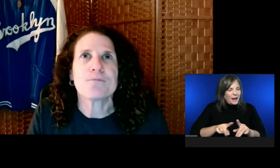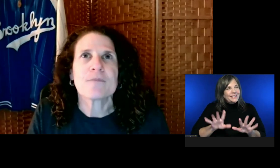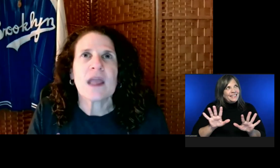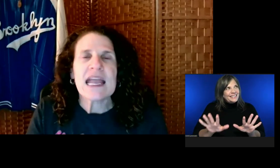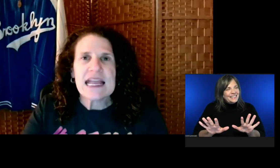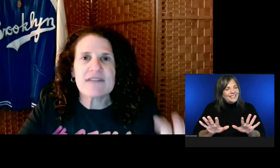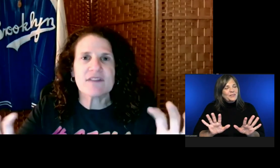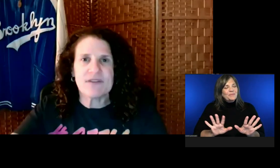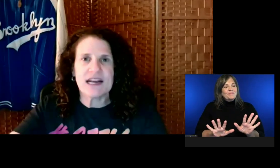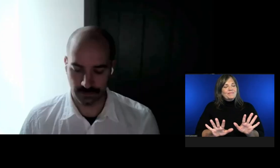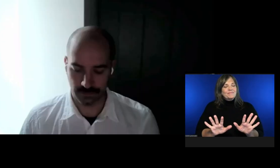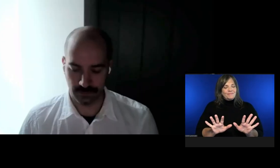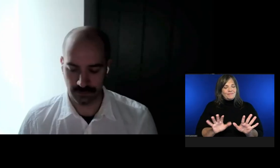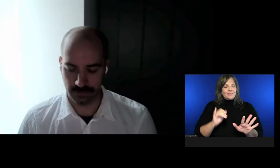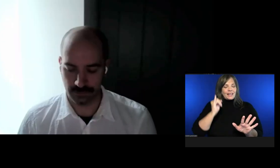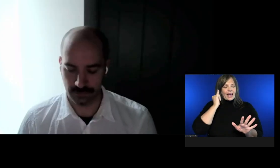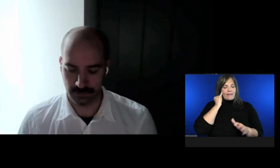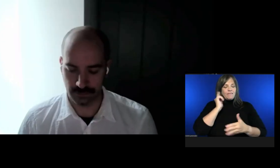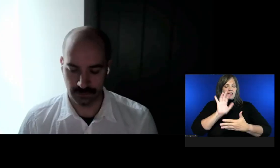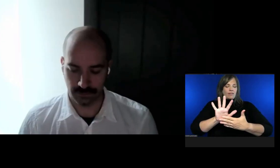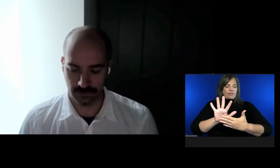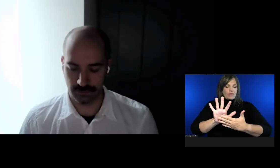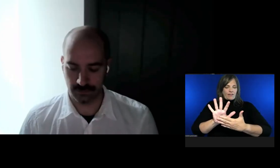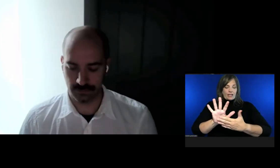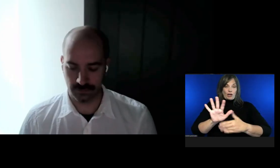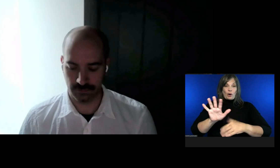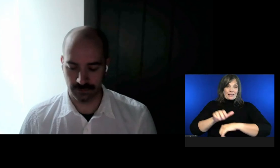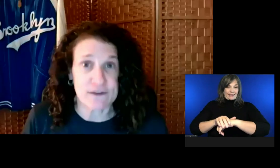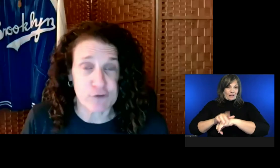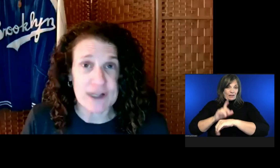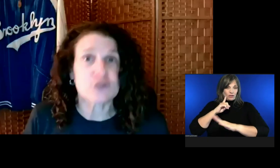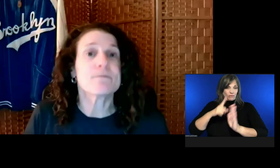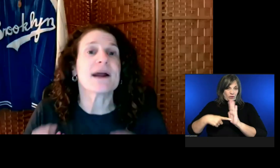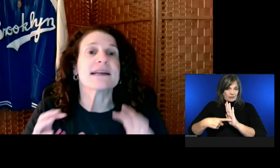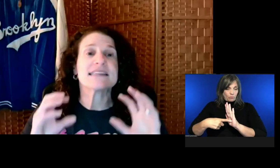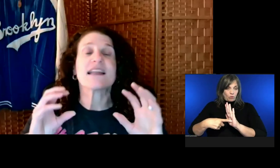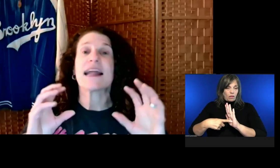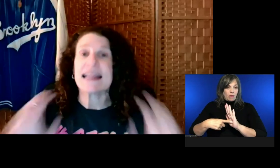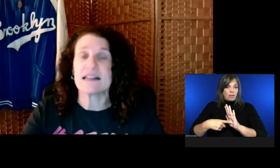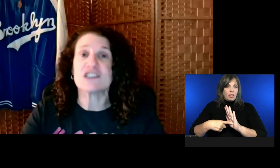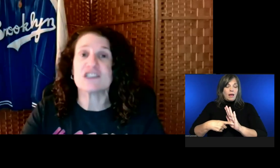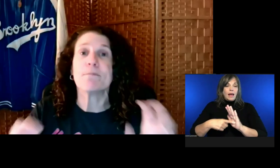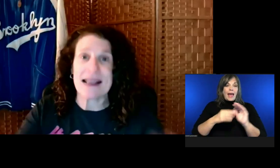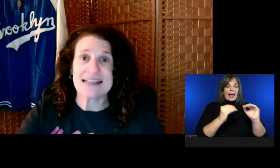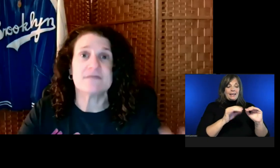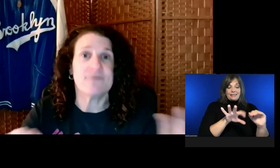So if the video is English, and it's teaching French, but it's an English-based video, the